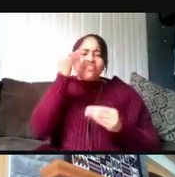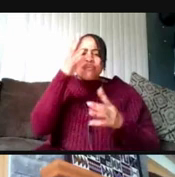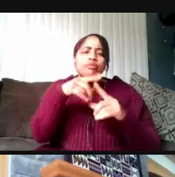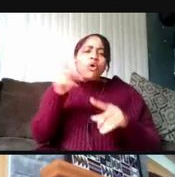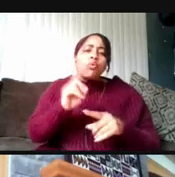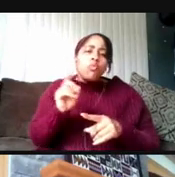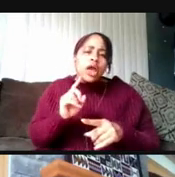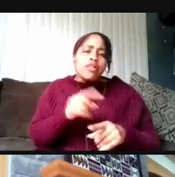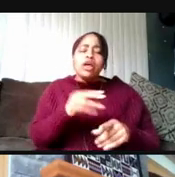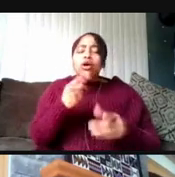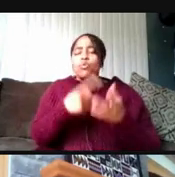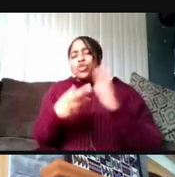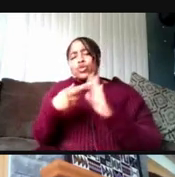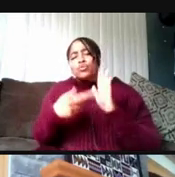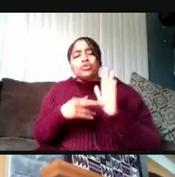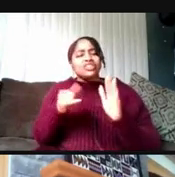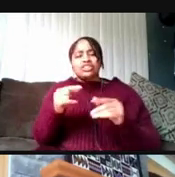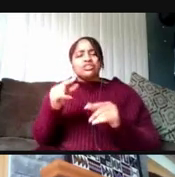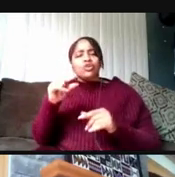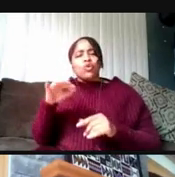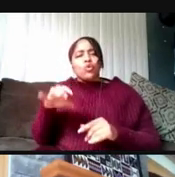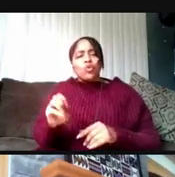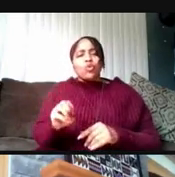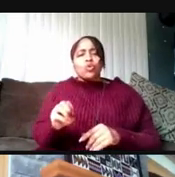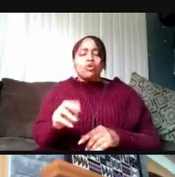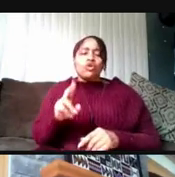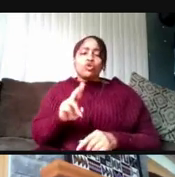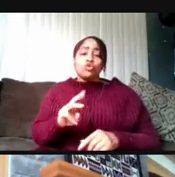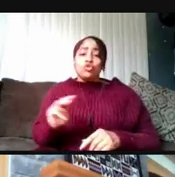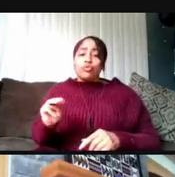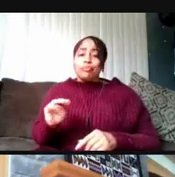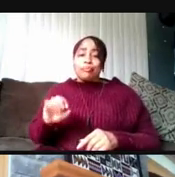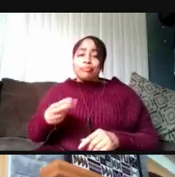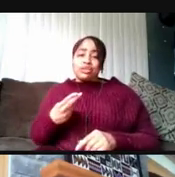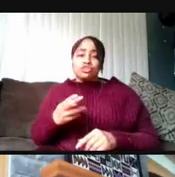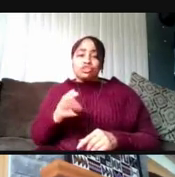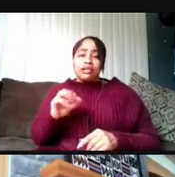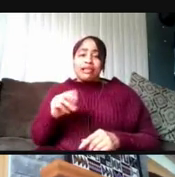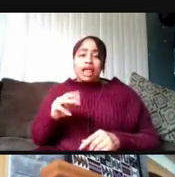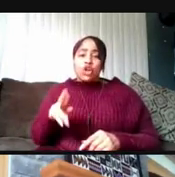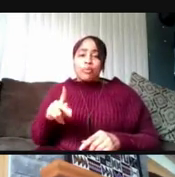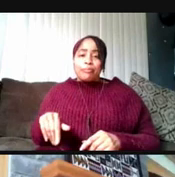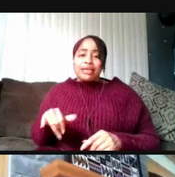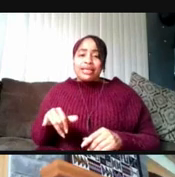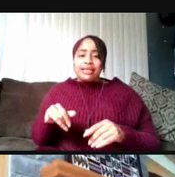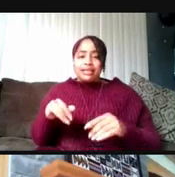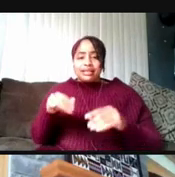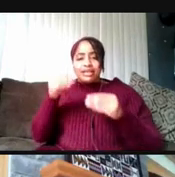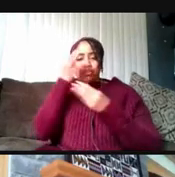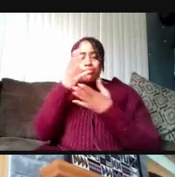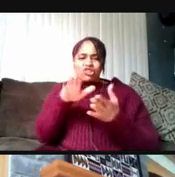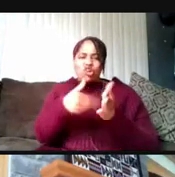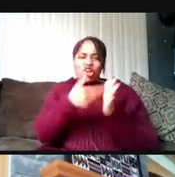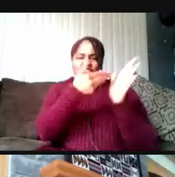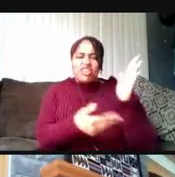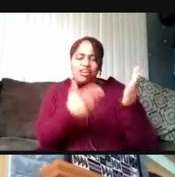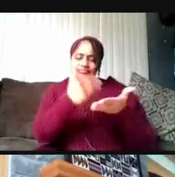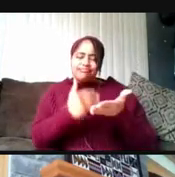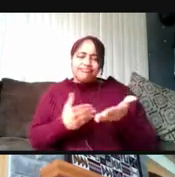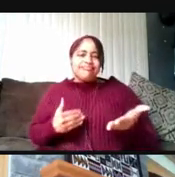just Google umich canopy information and it's all there. But I would also mention if students don't feel comfortable